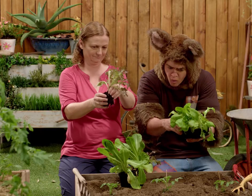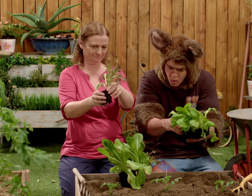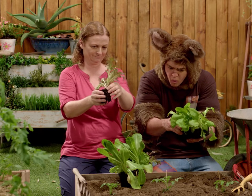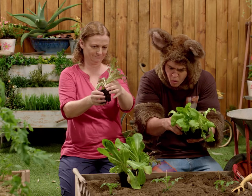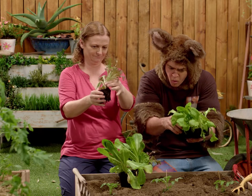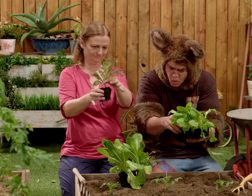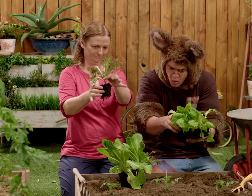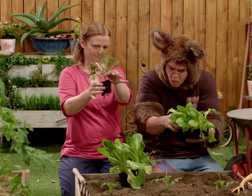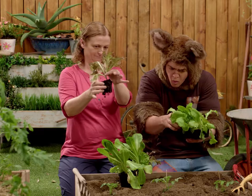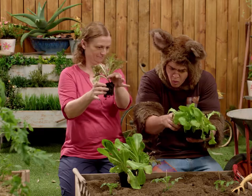Like this.